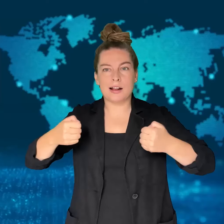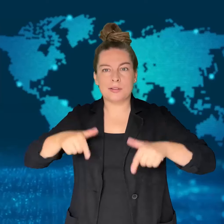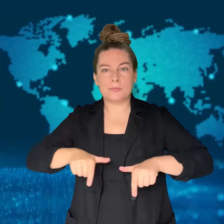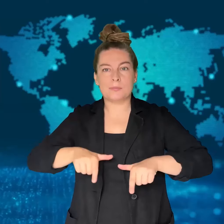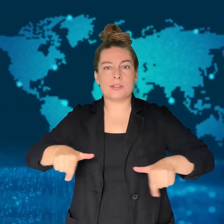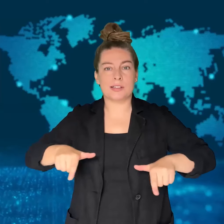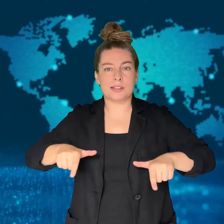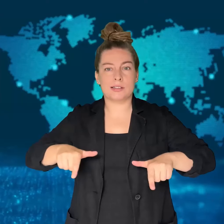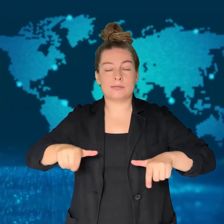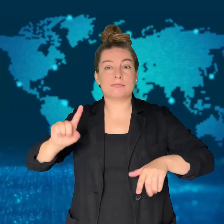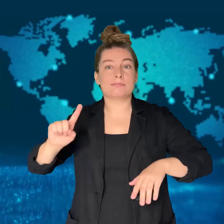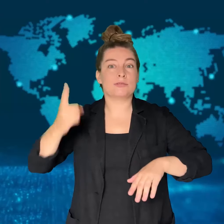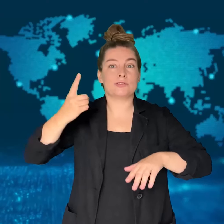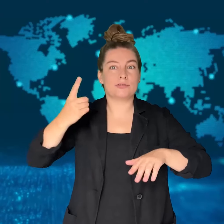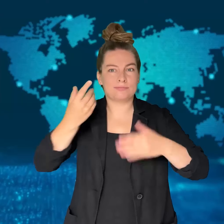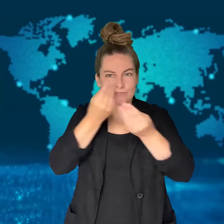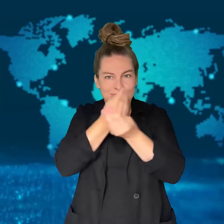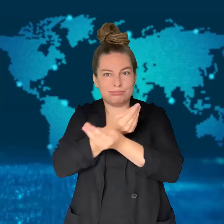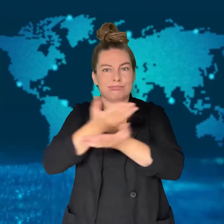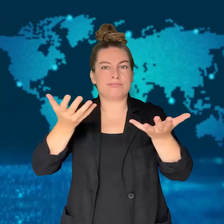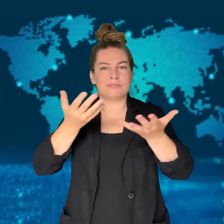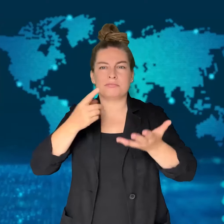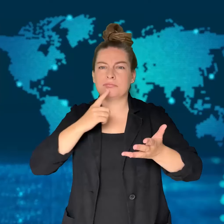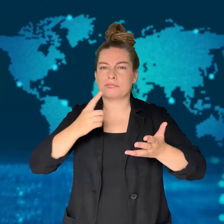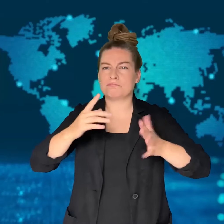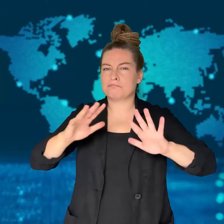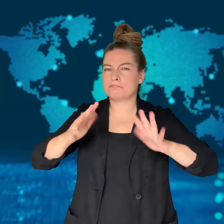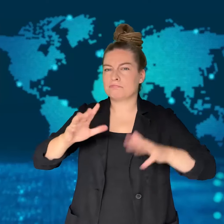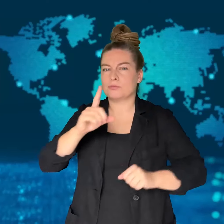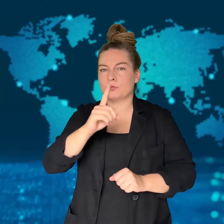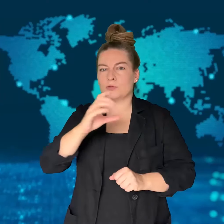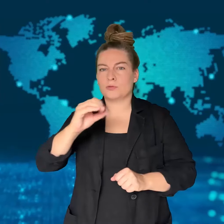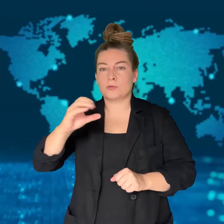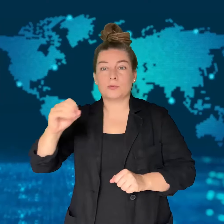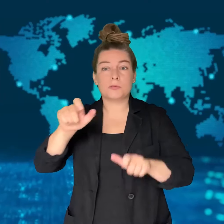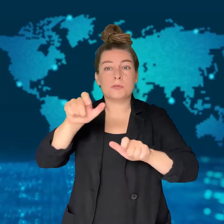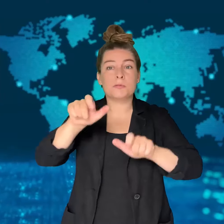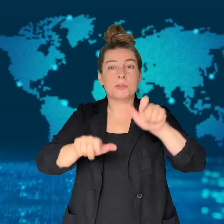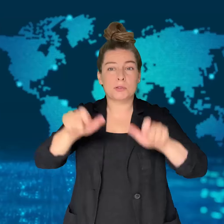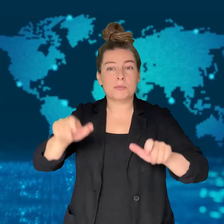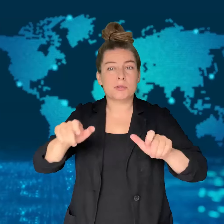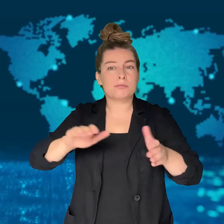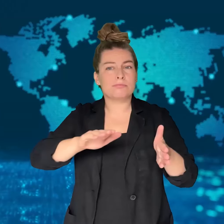The Hamas-led Ministry of Health initially reported that